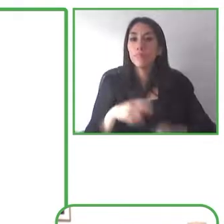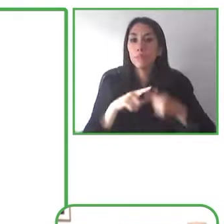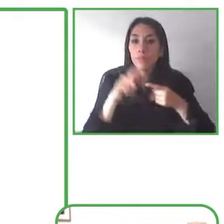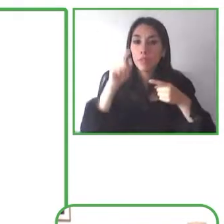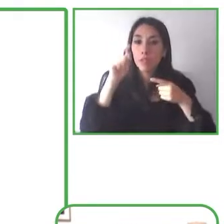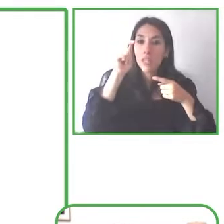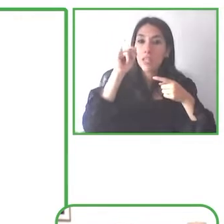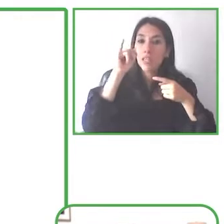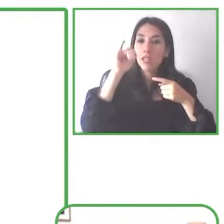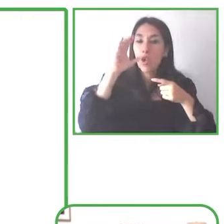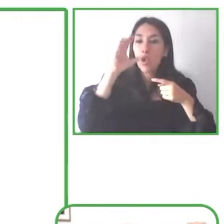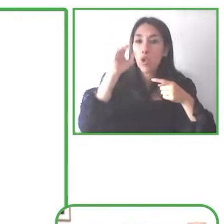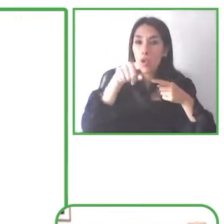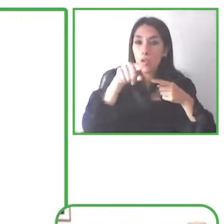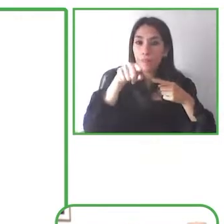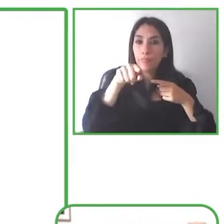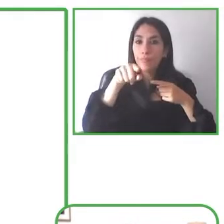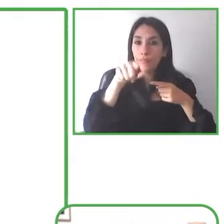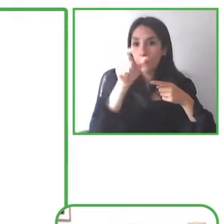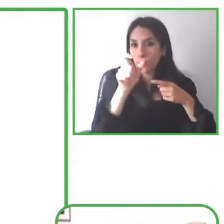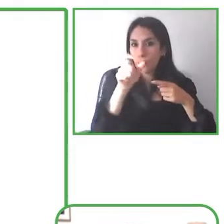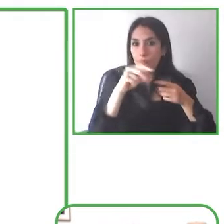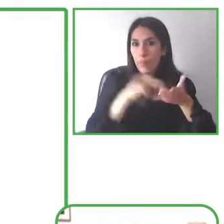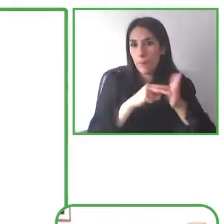with being able to read handwritten notes and papers